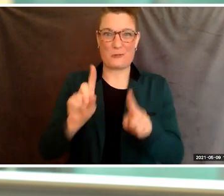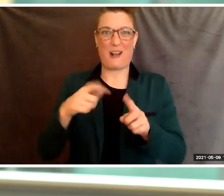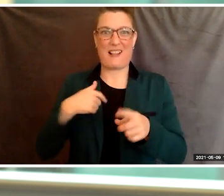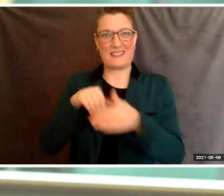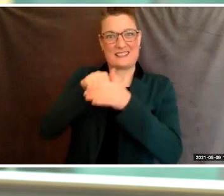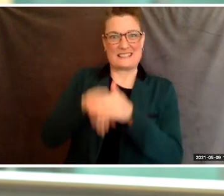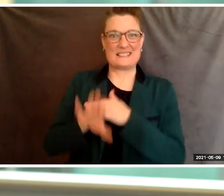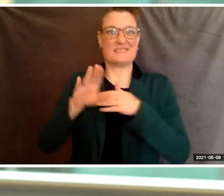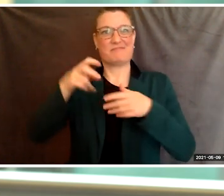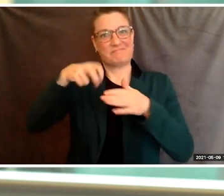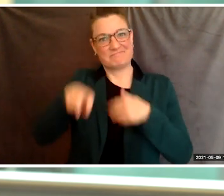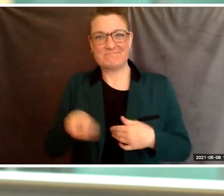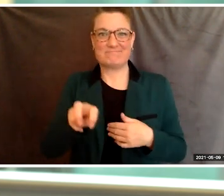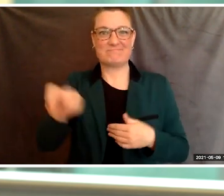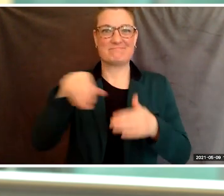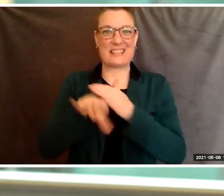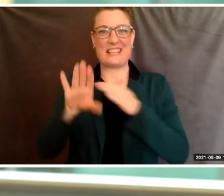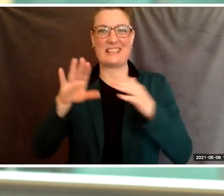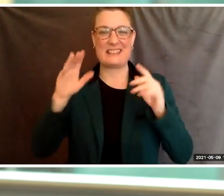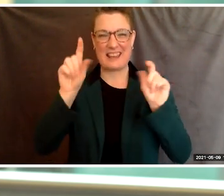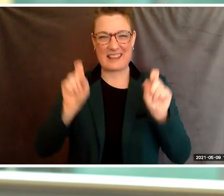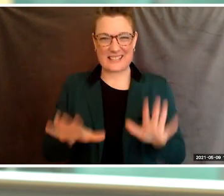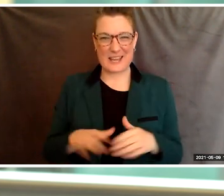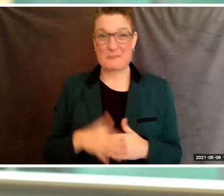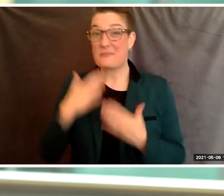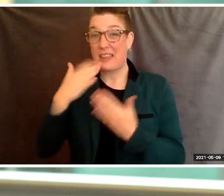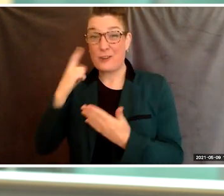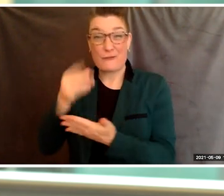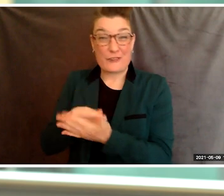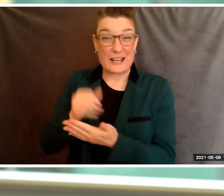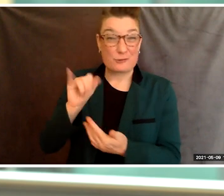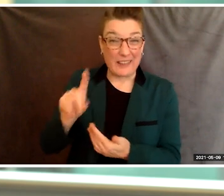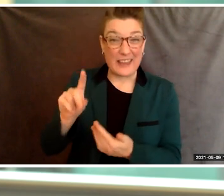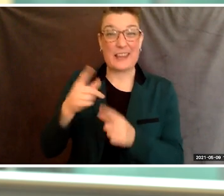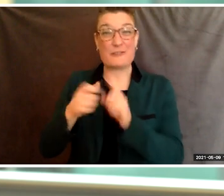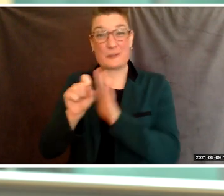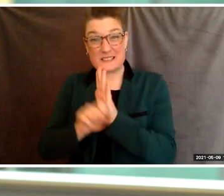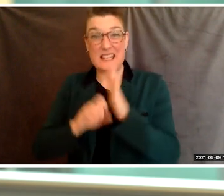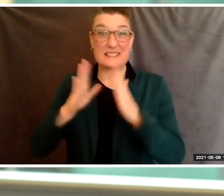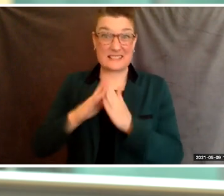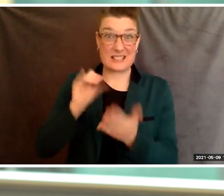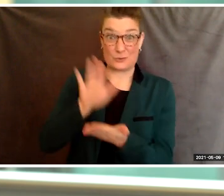Thank you for financial aid I've received for the state, the city, and the school, that has made it possible